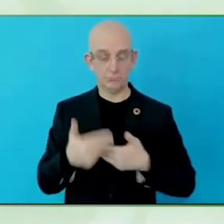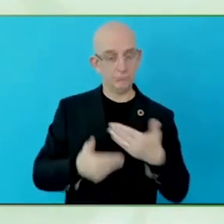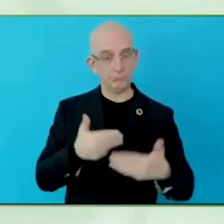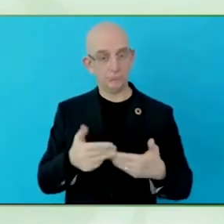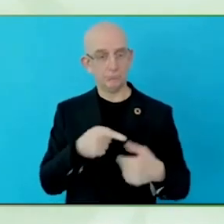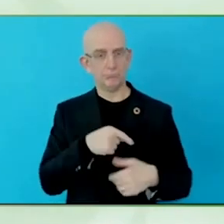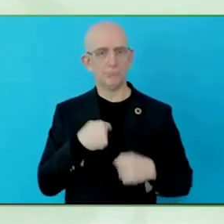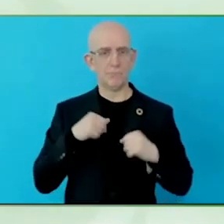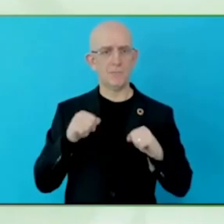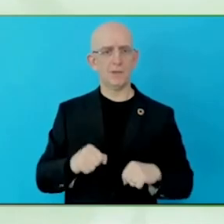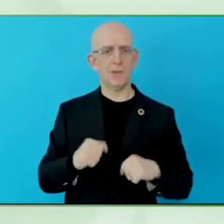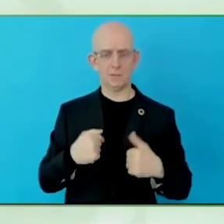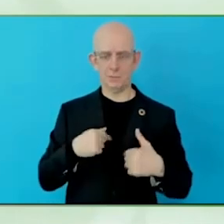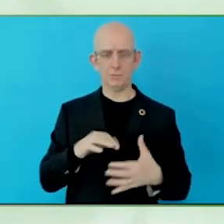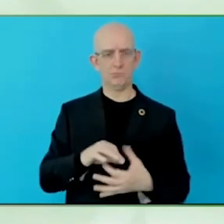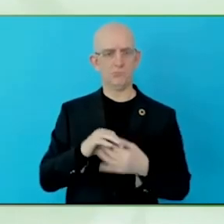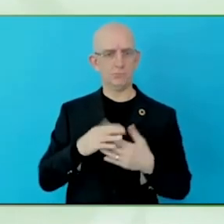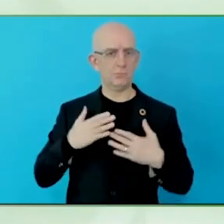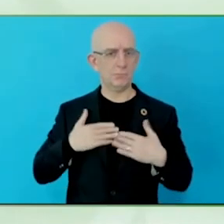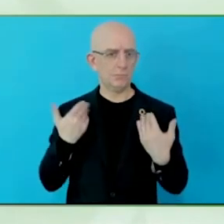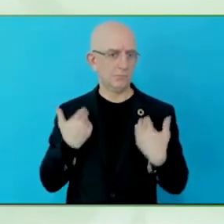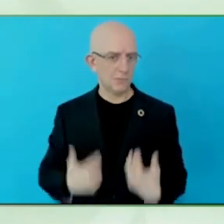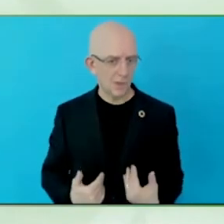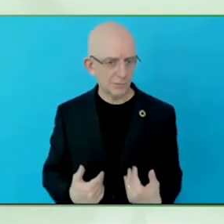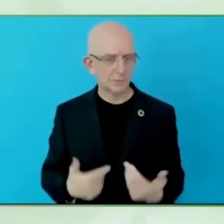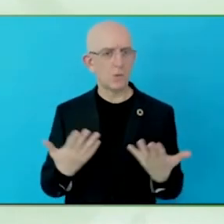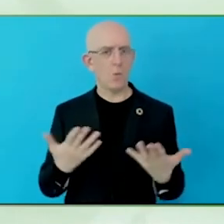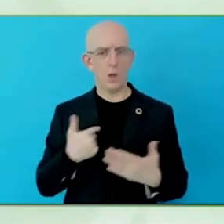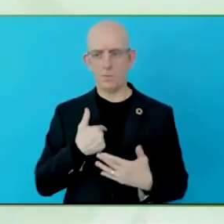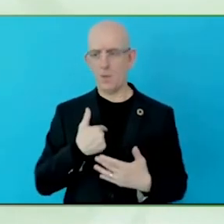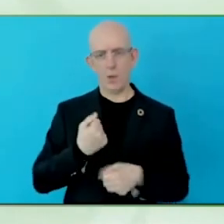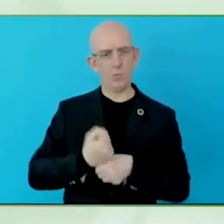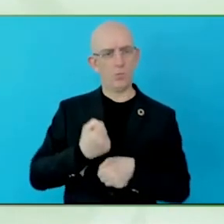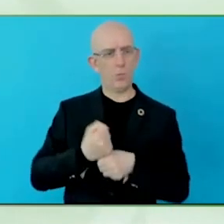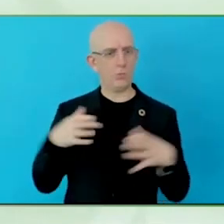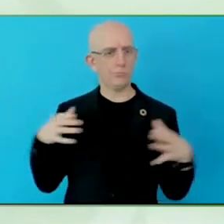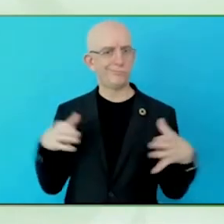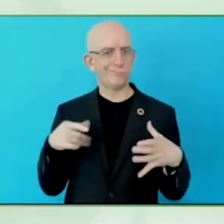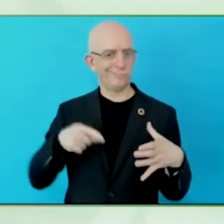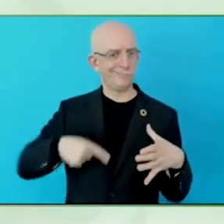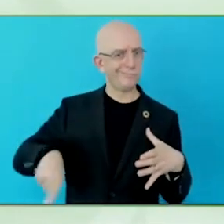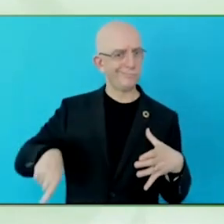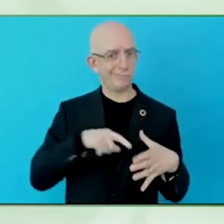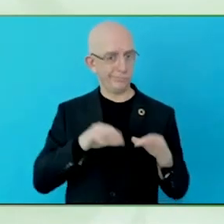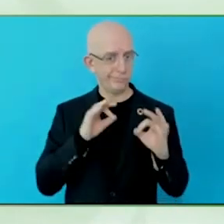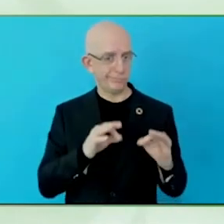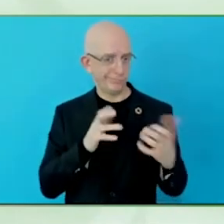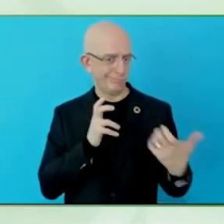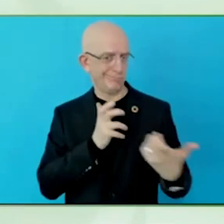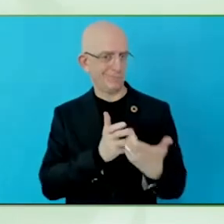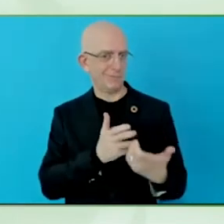support, we are not only looking at the technology itself in a sense of